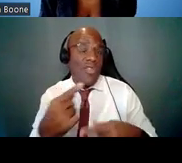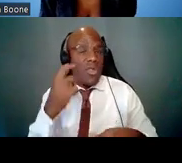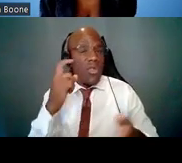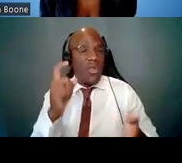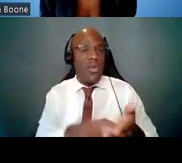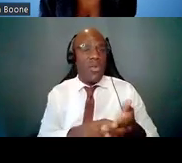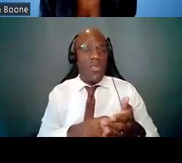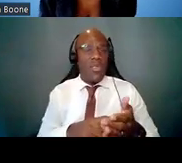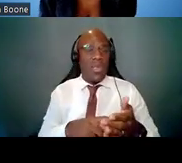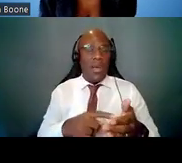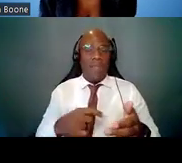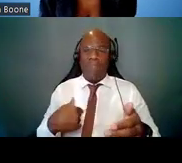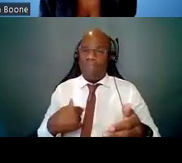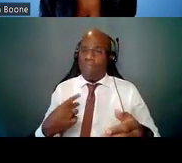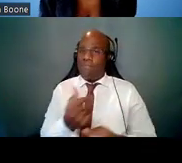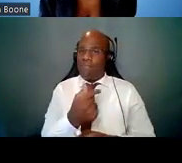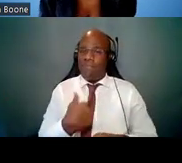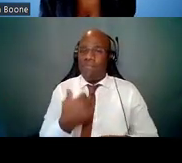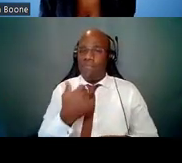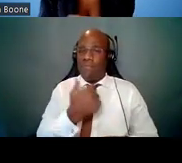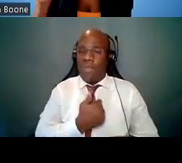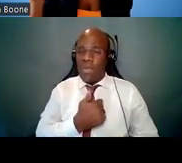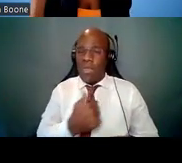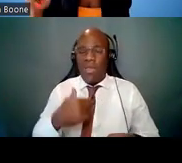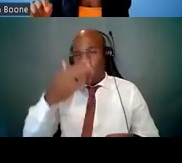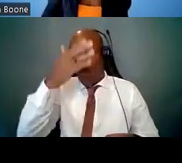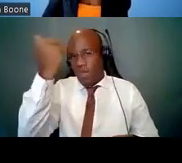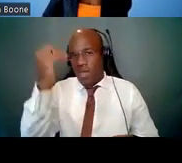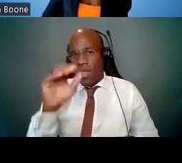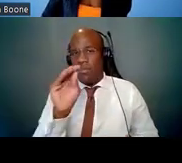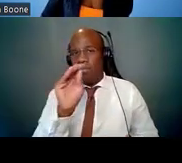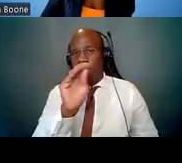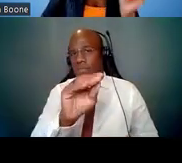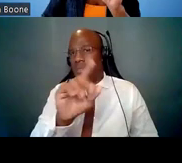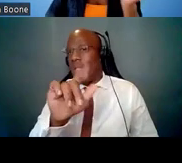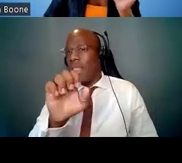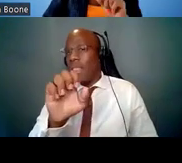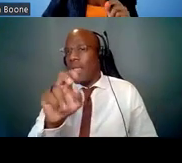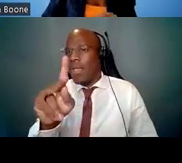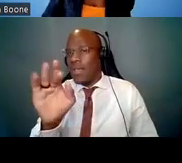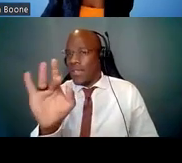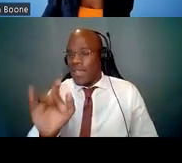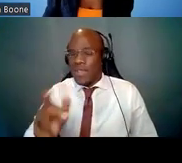I didn't put the link in there, it's just got the Research Training, ask questions sentence there,